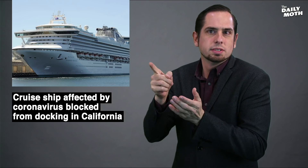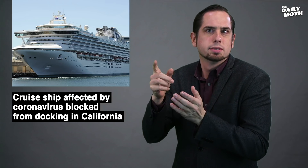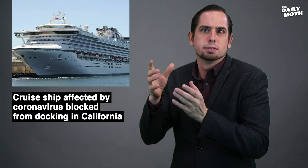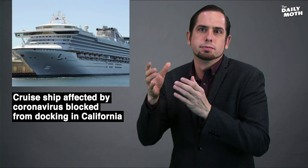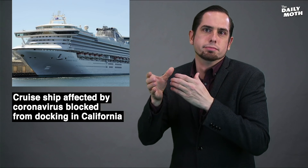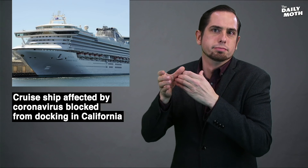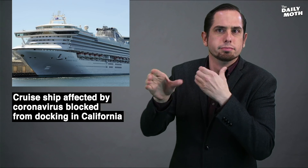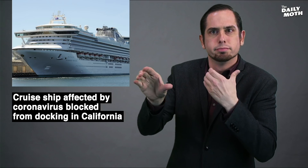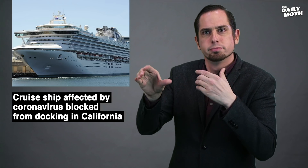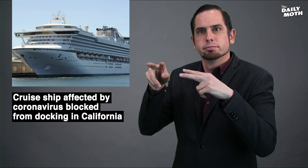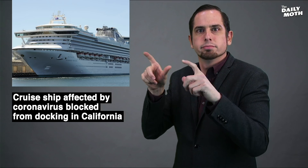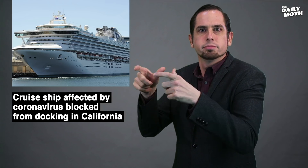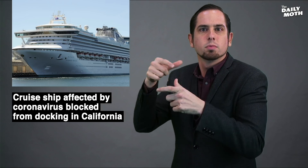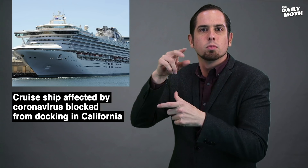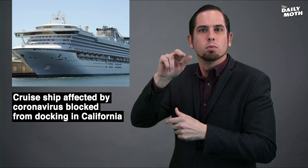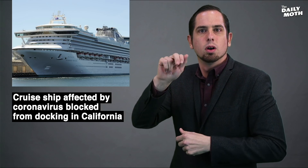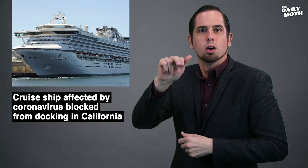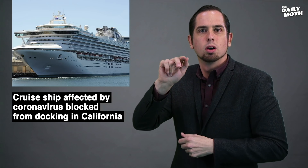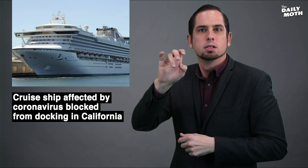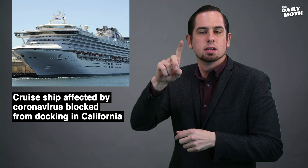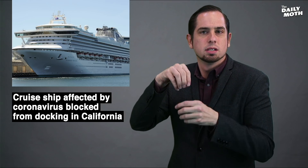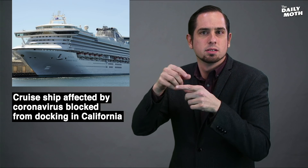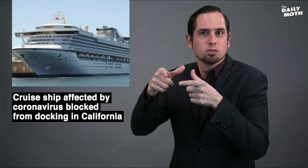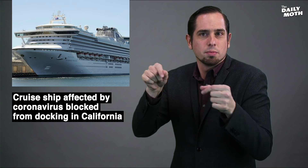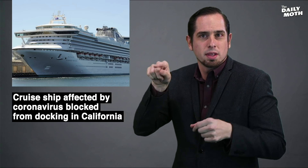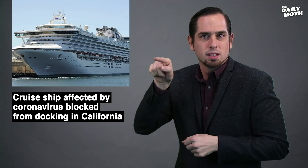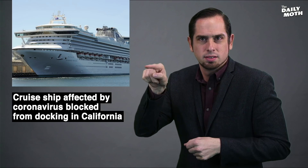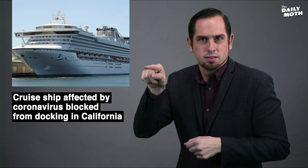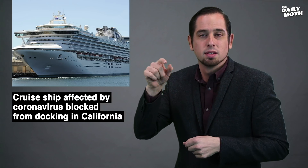that was quarantined in Japan,